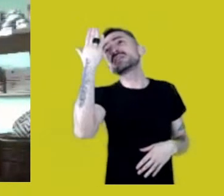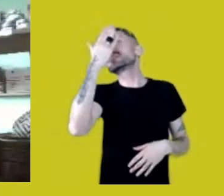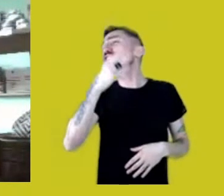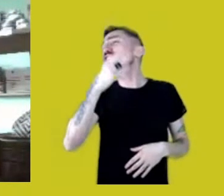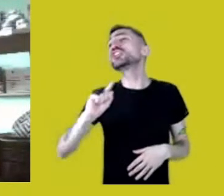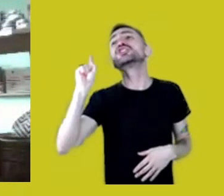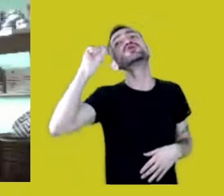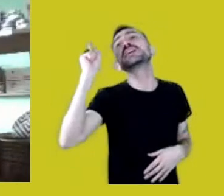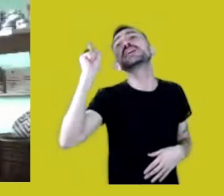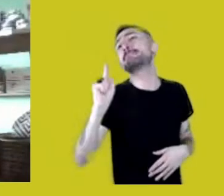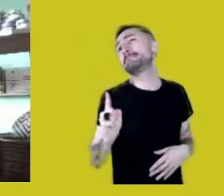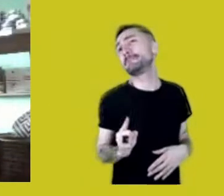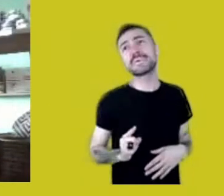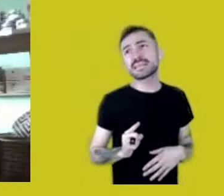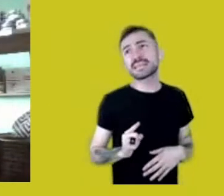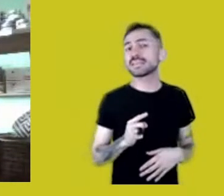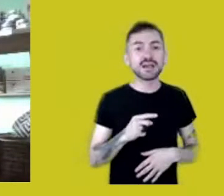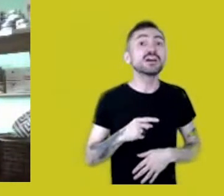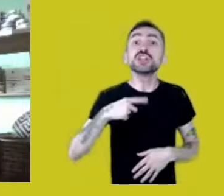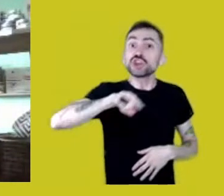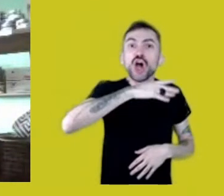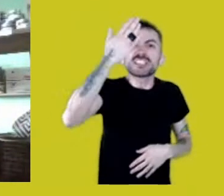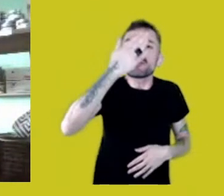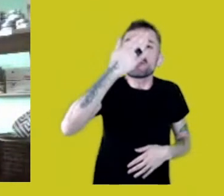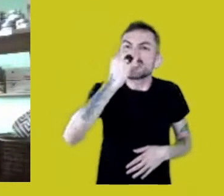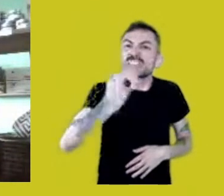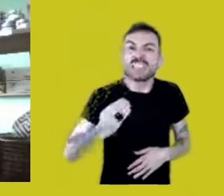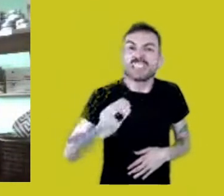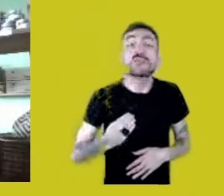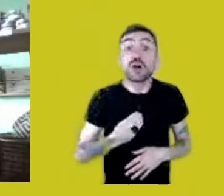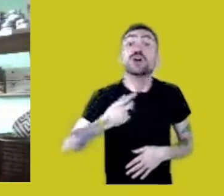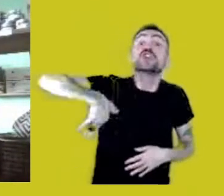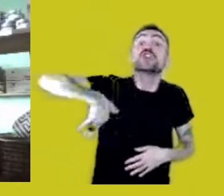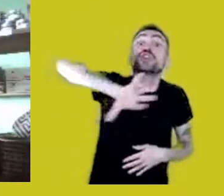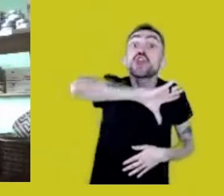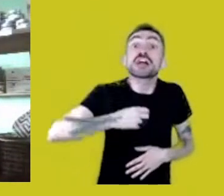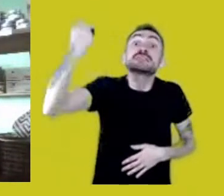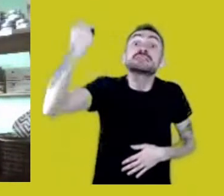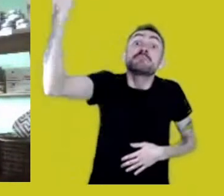We weren’t made invisible. We were summarily denied!